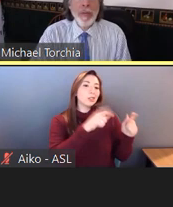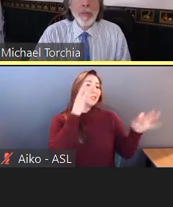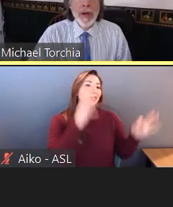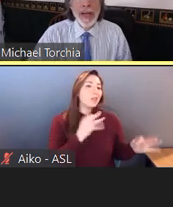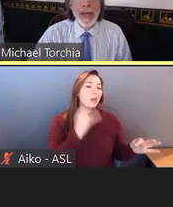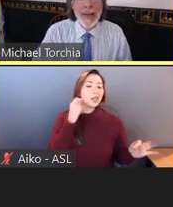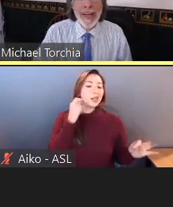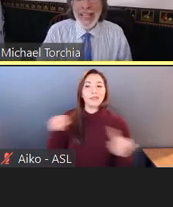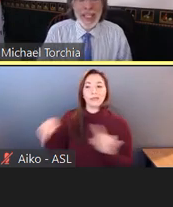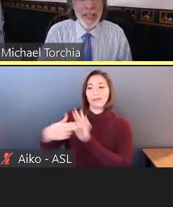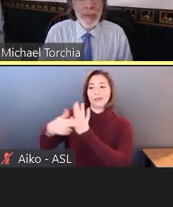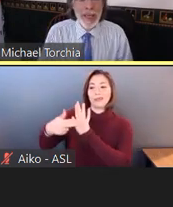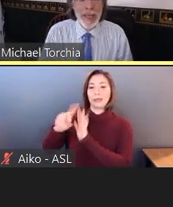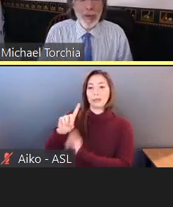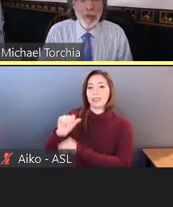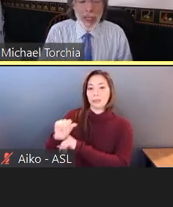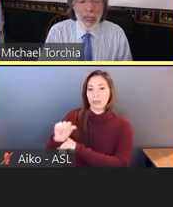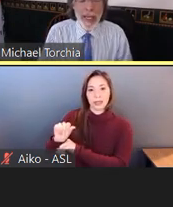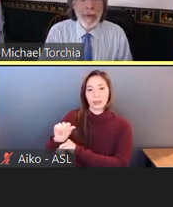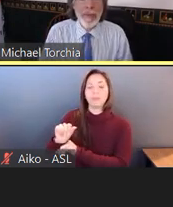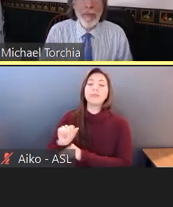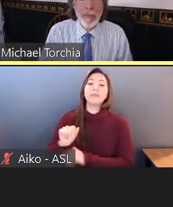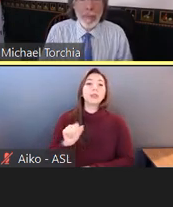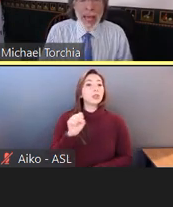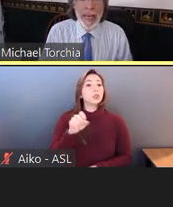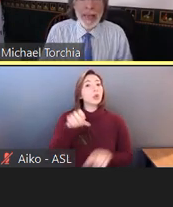But an accommodation can be really many,